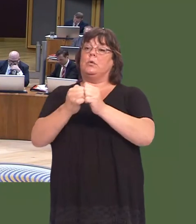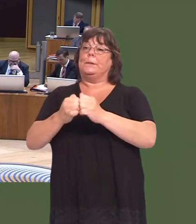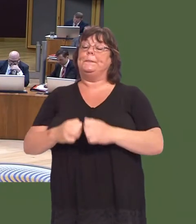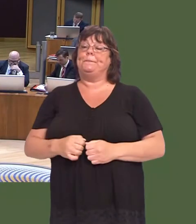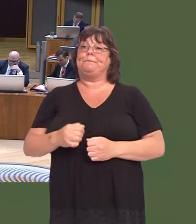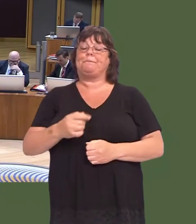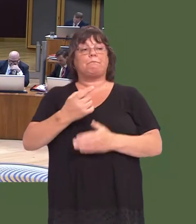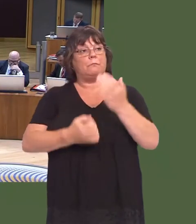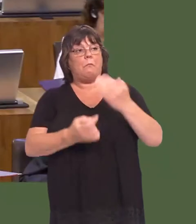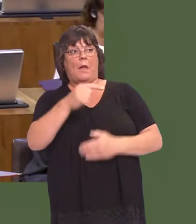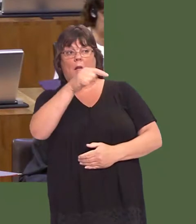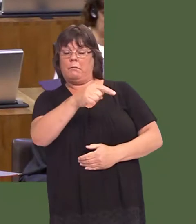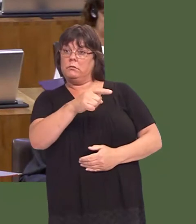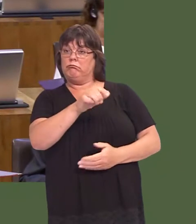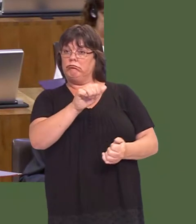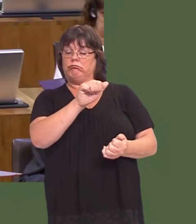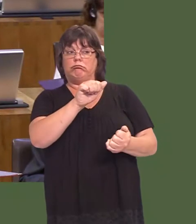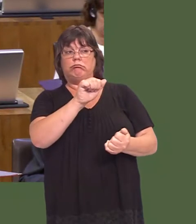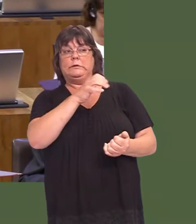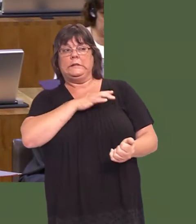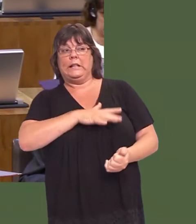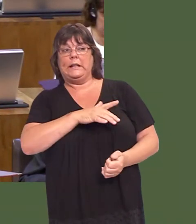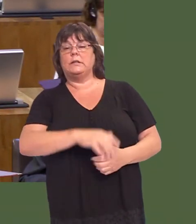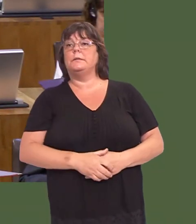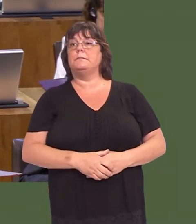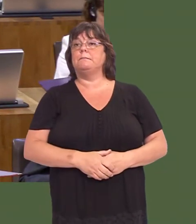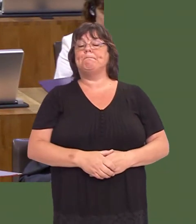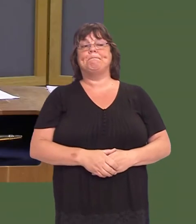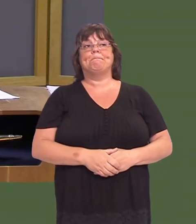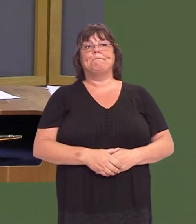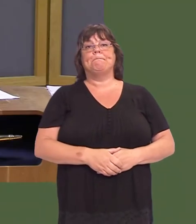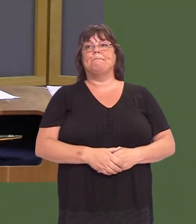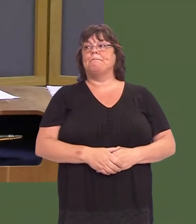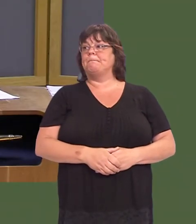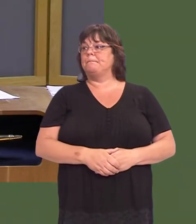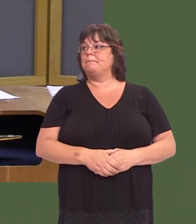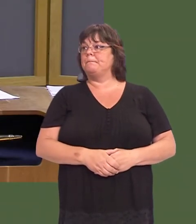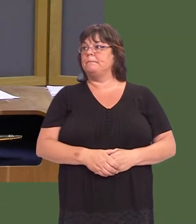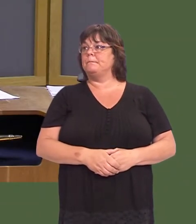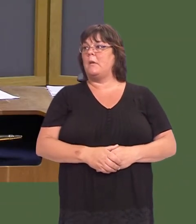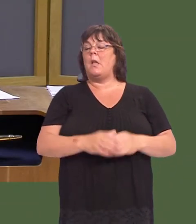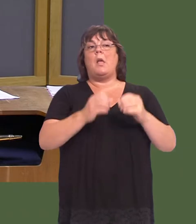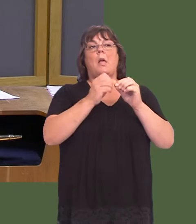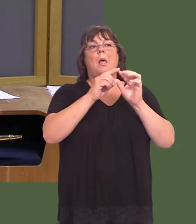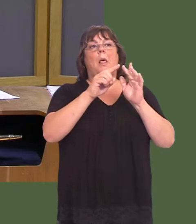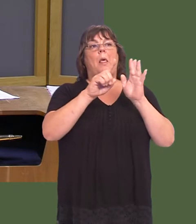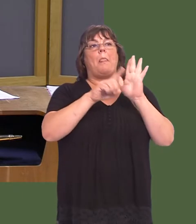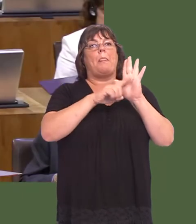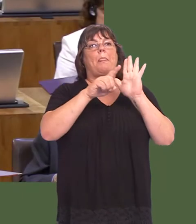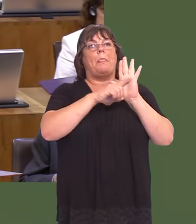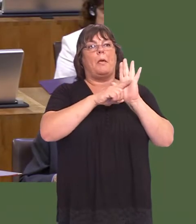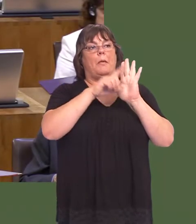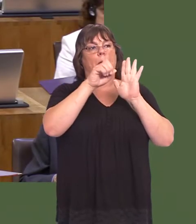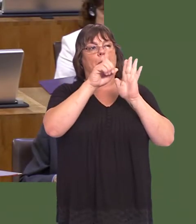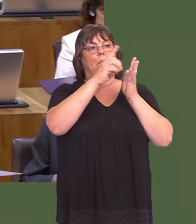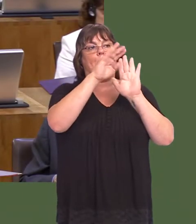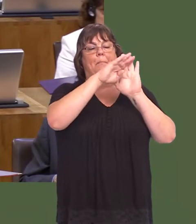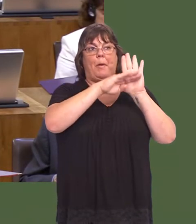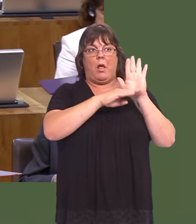The aim of the Billóand we always use the word ëMesurí in Welsh, Llywyddóis that